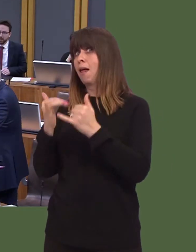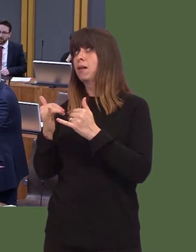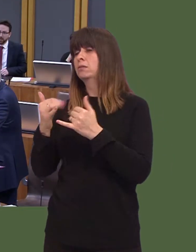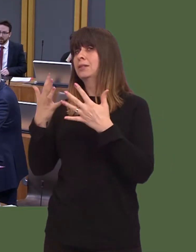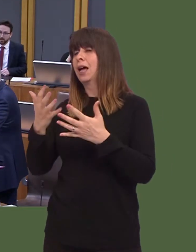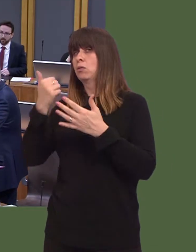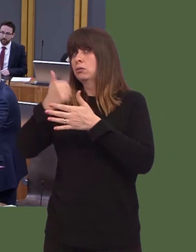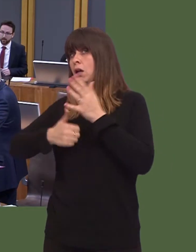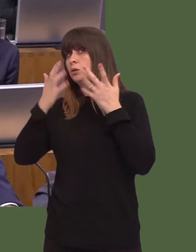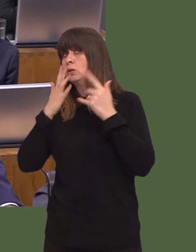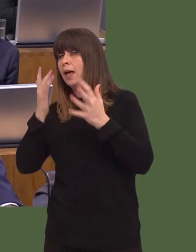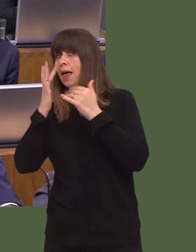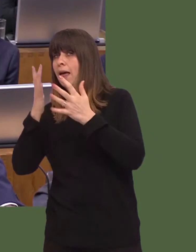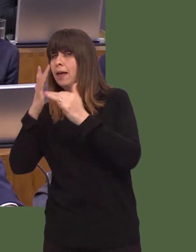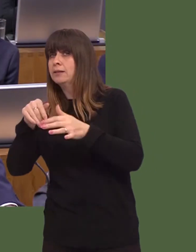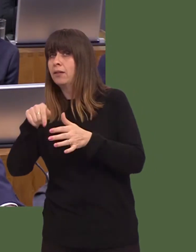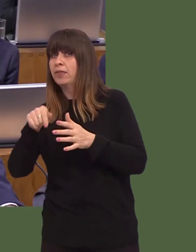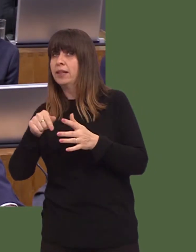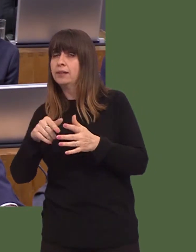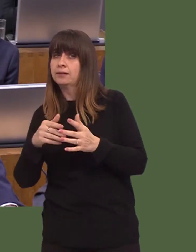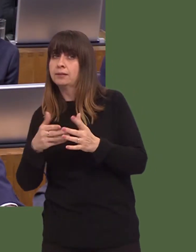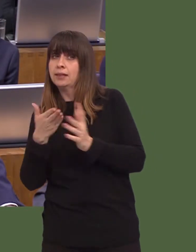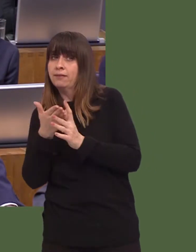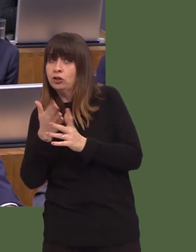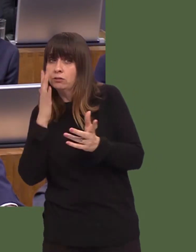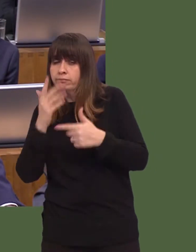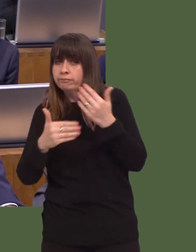to see how they can be as effective as they can be.